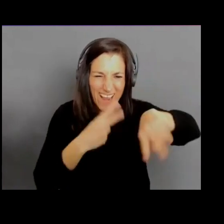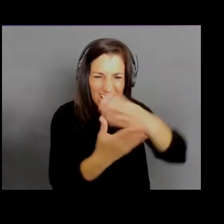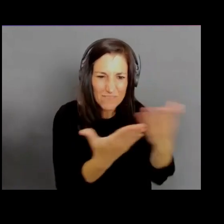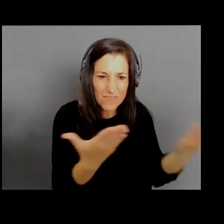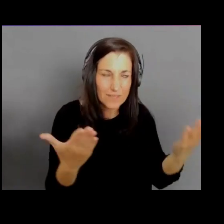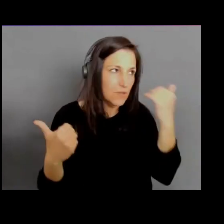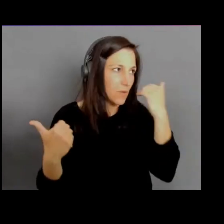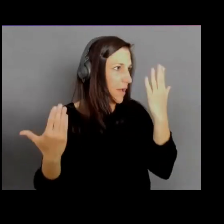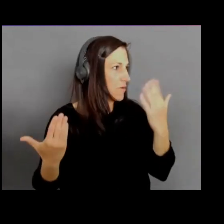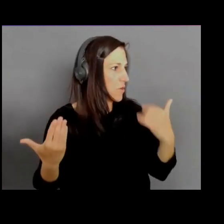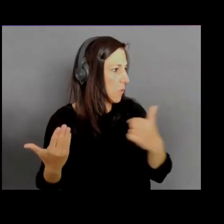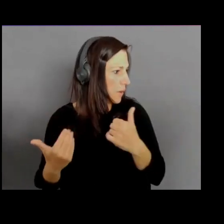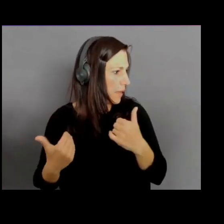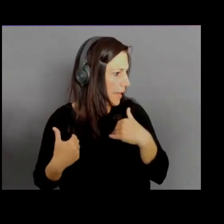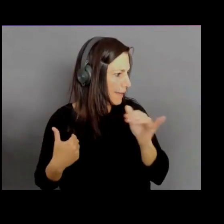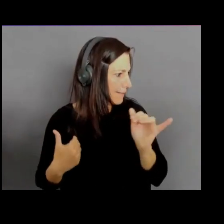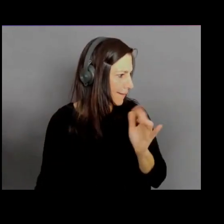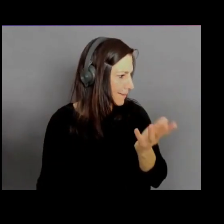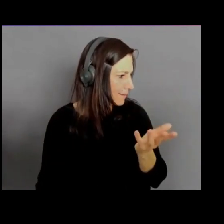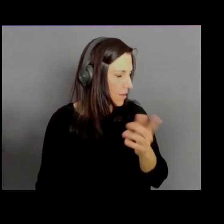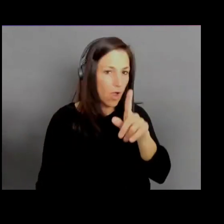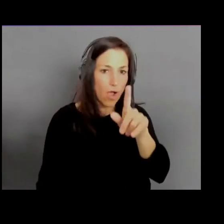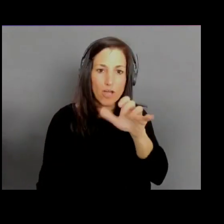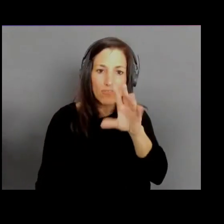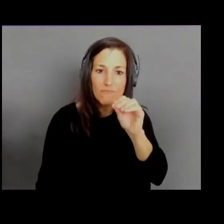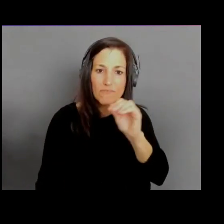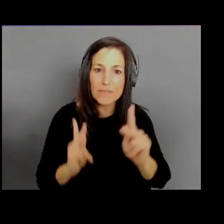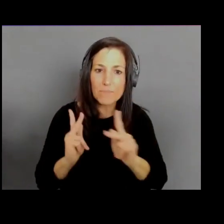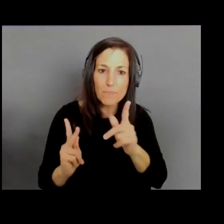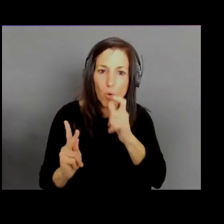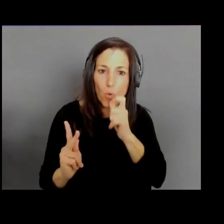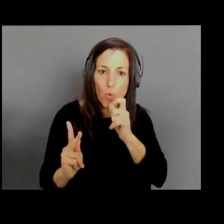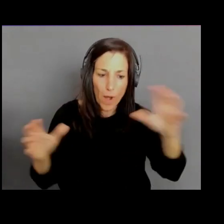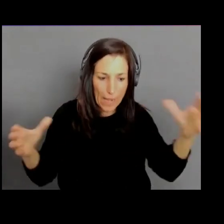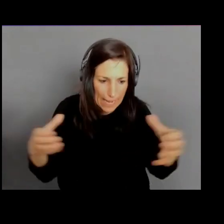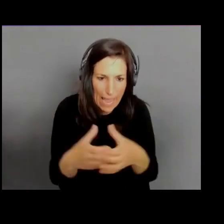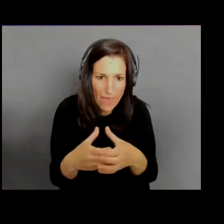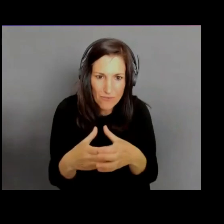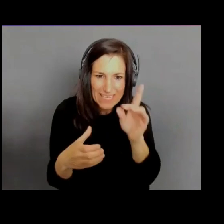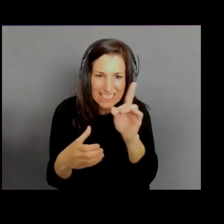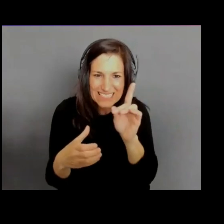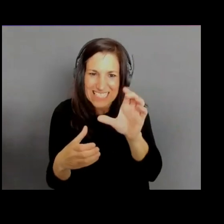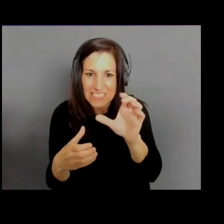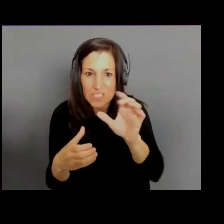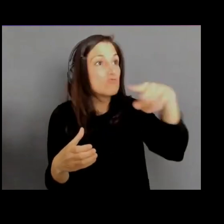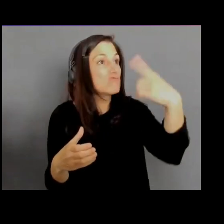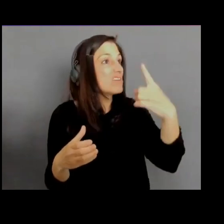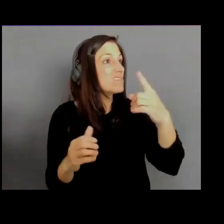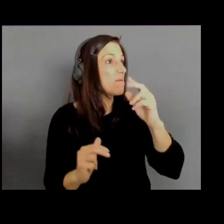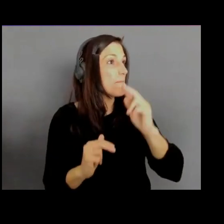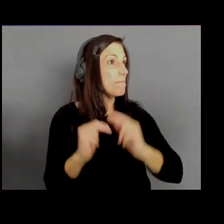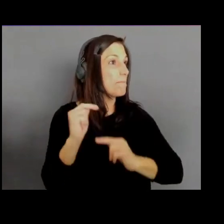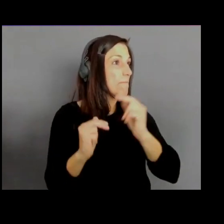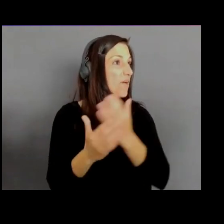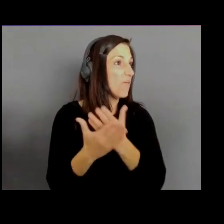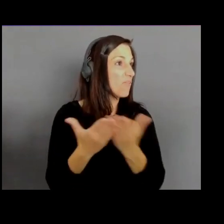150 people who are gathering in DC to just build things on top of Wickr, and we'll continue to have these Bot-a-Thons,